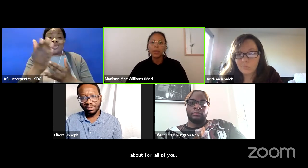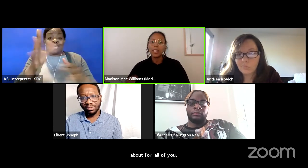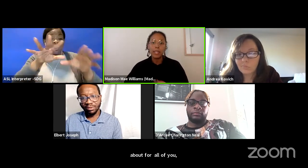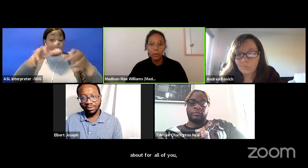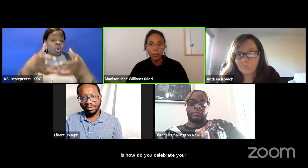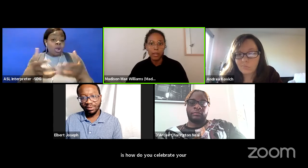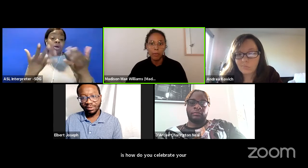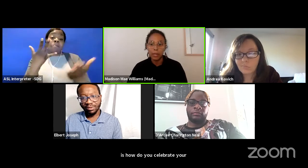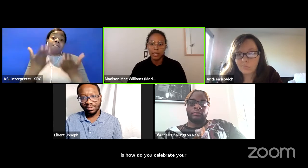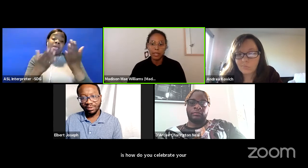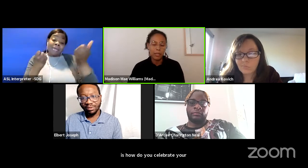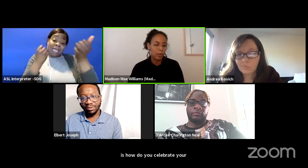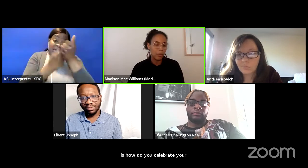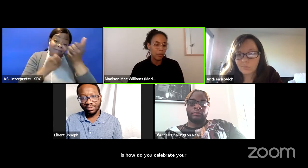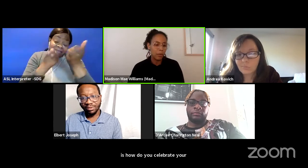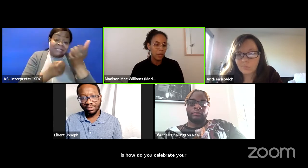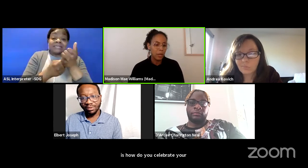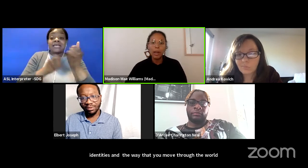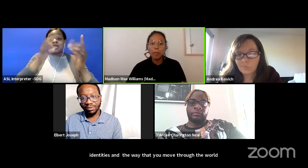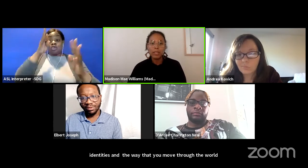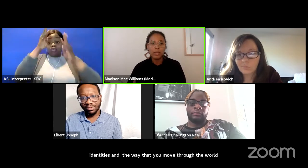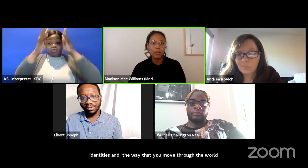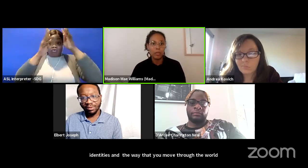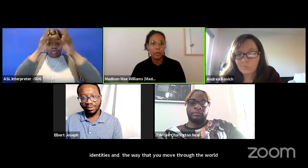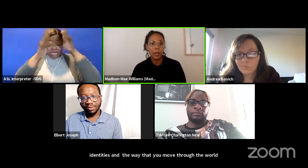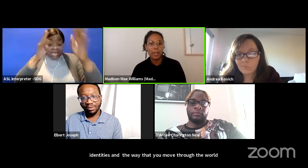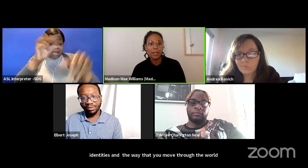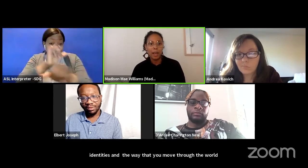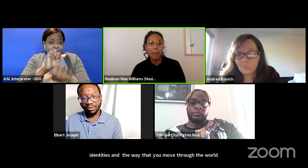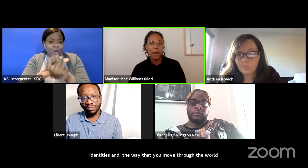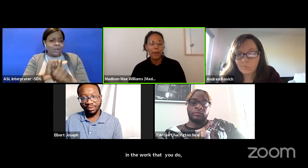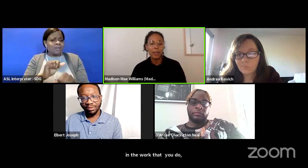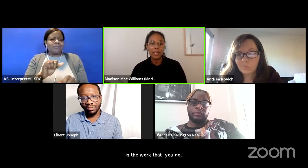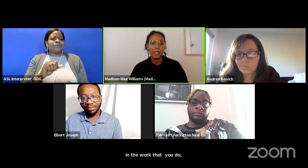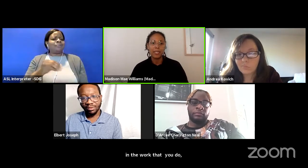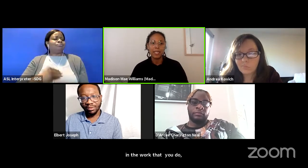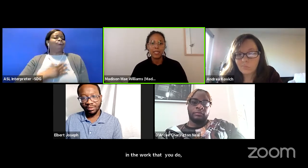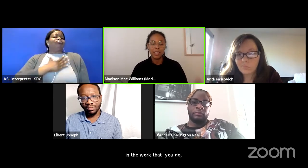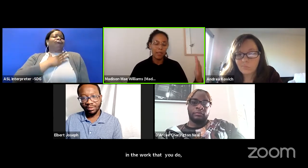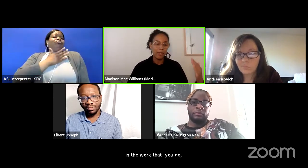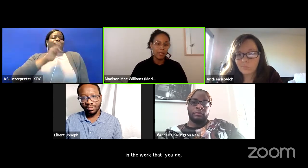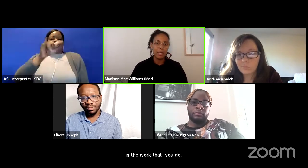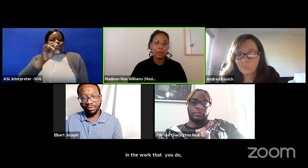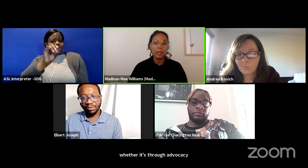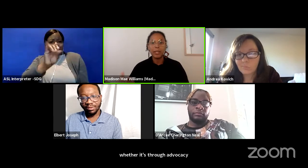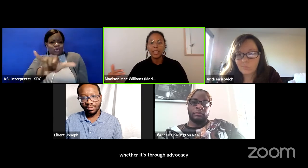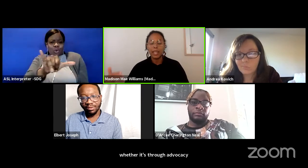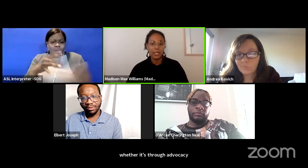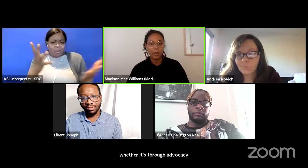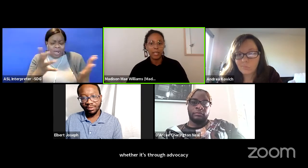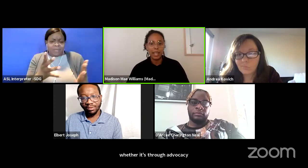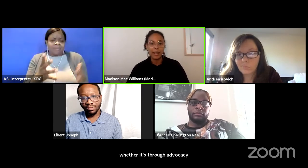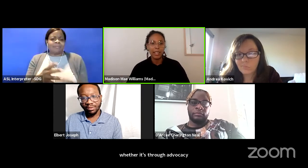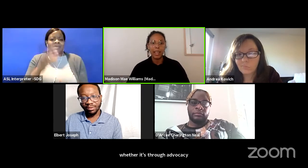or in the creative that you do, what brings you joy about the intersection of disability and storytelling